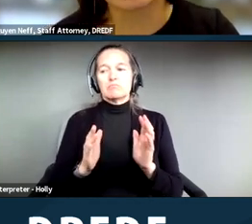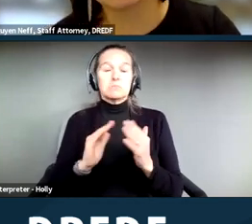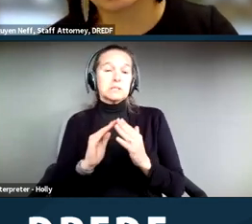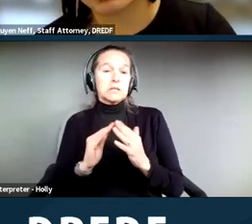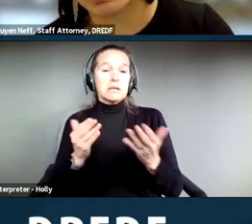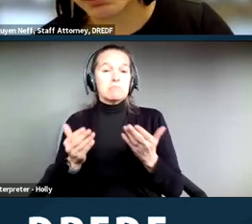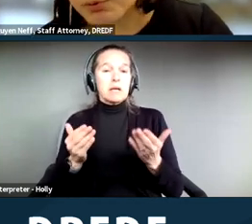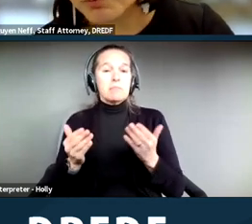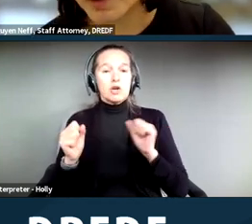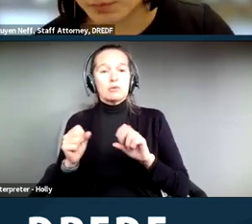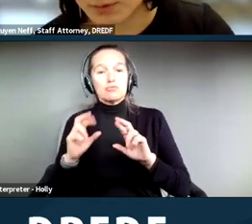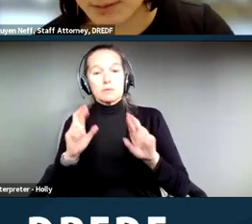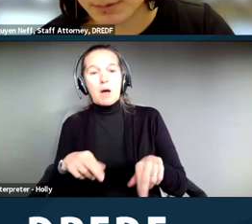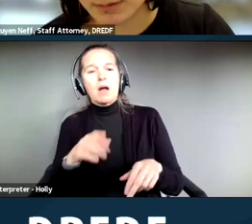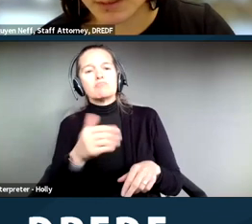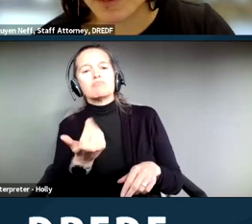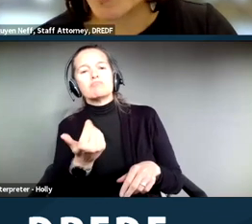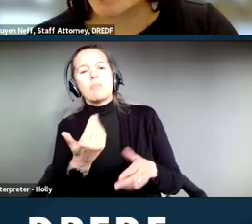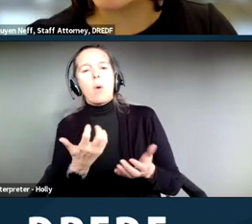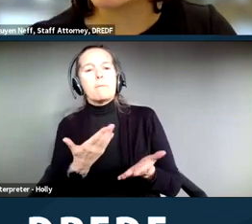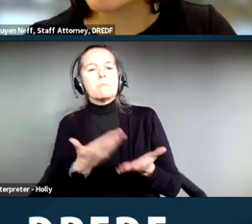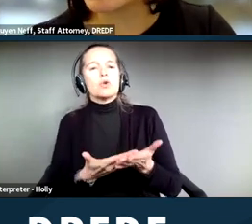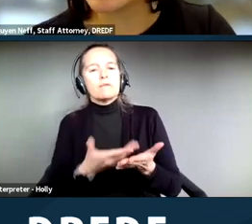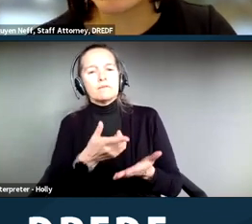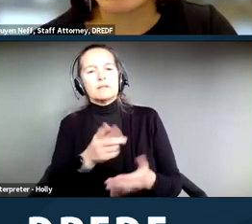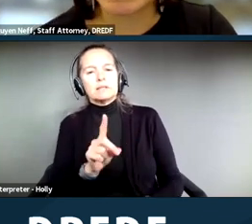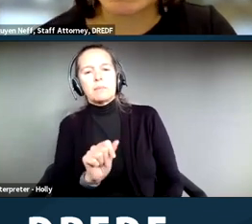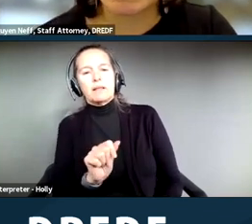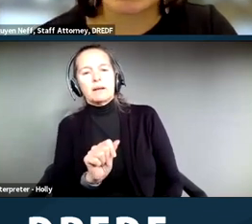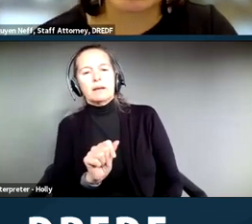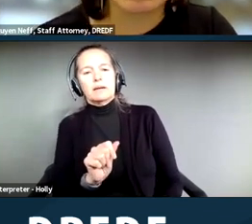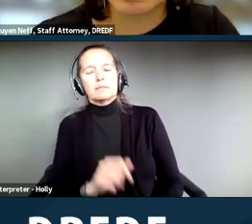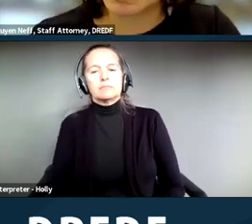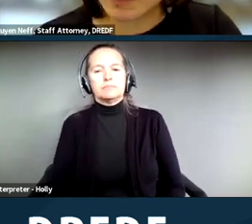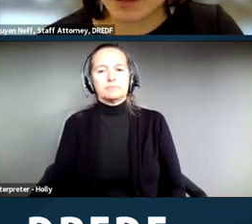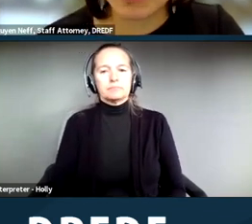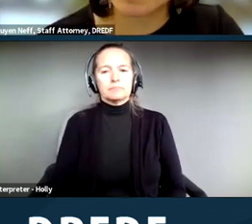some sort of proof of your disability. Now, if the disability is sort of obvious on its face,